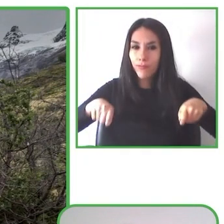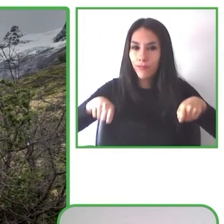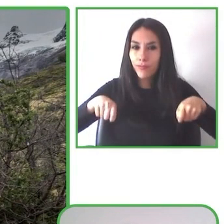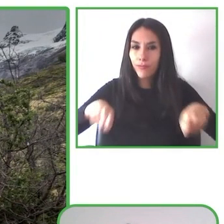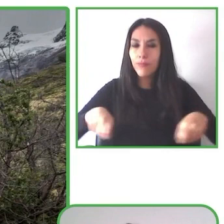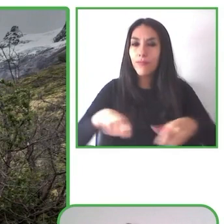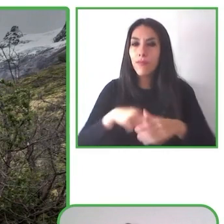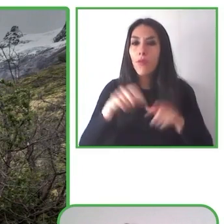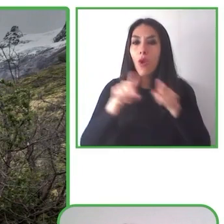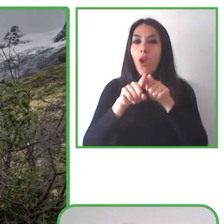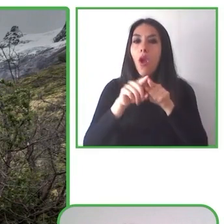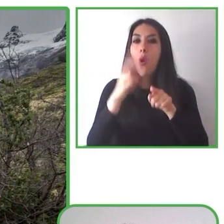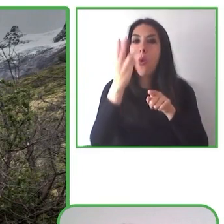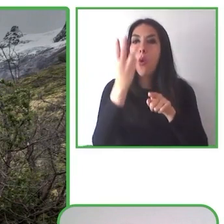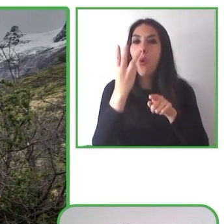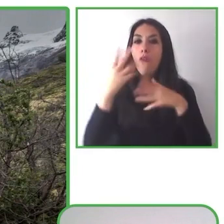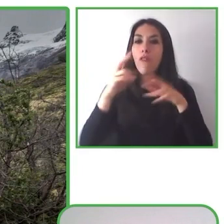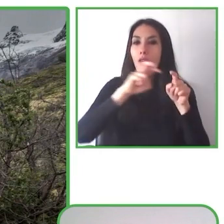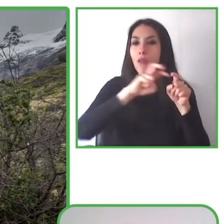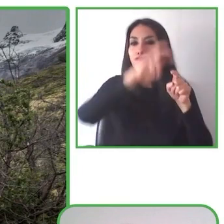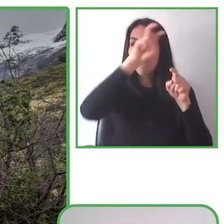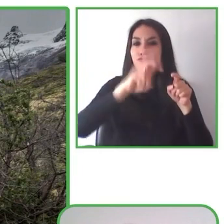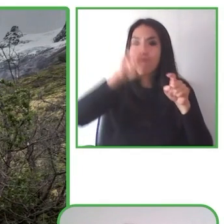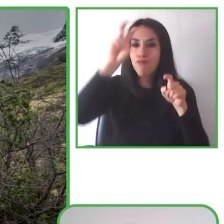Since they were teenagers, they wanted to go to tourism final.